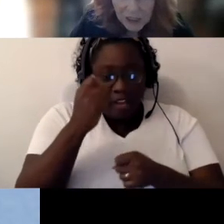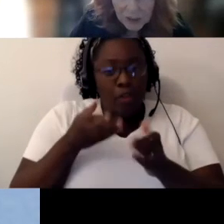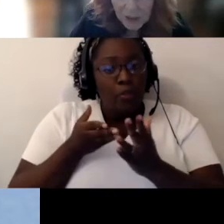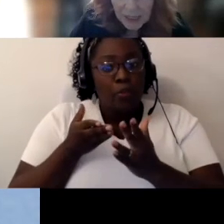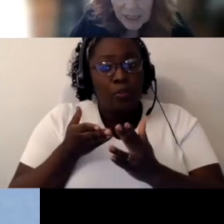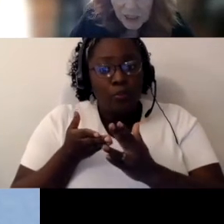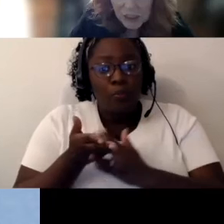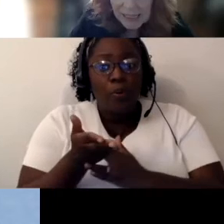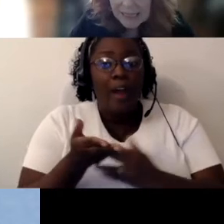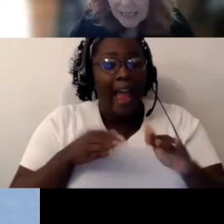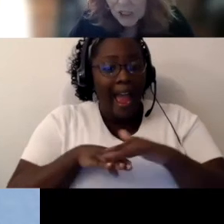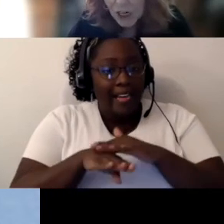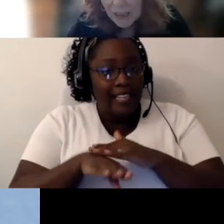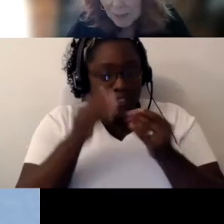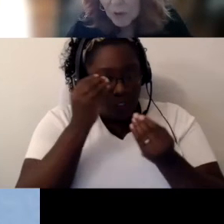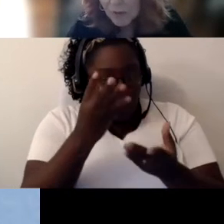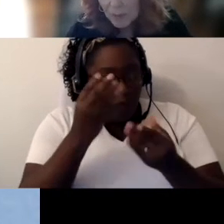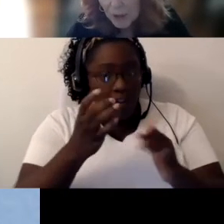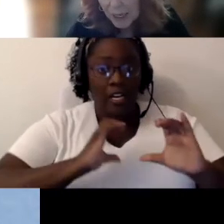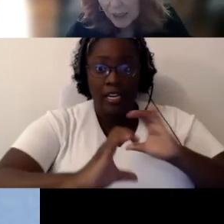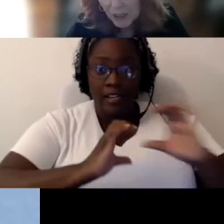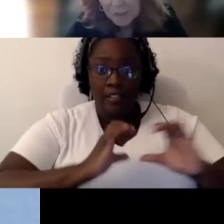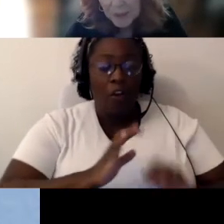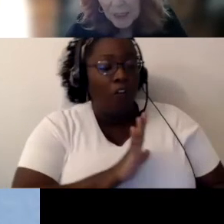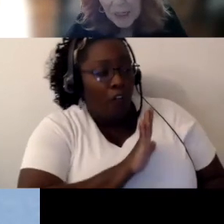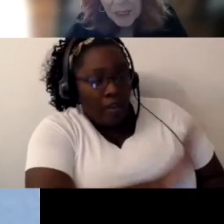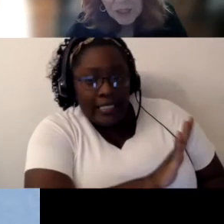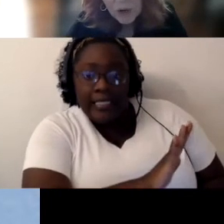& communication in the child's mode of communication.